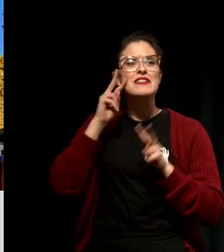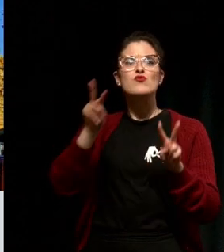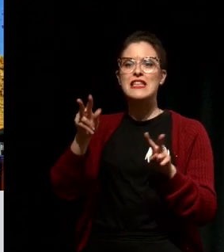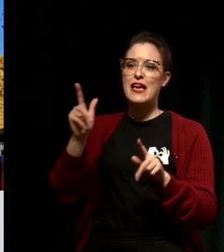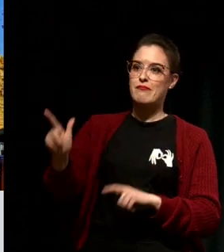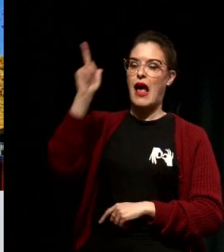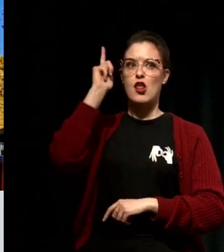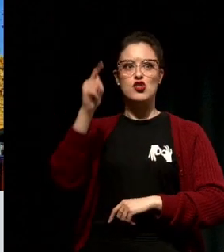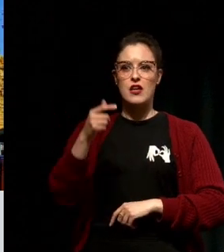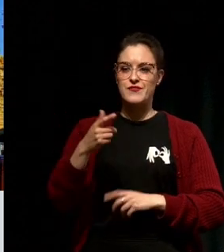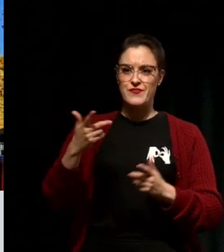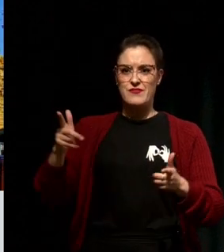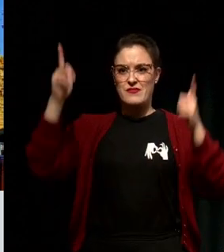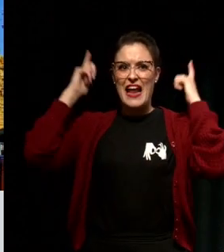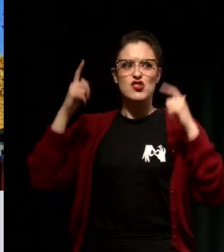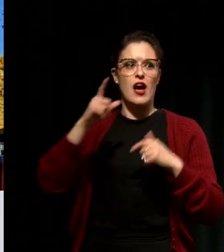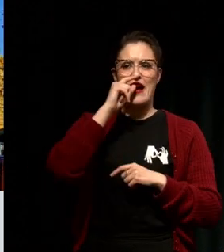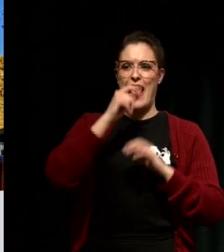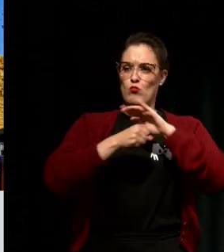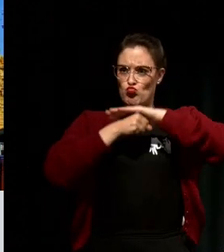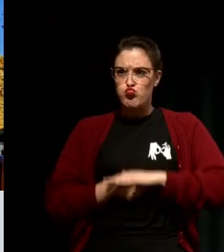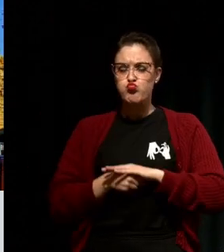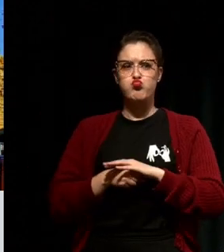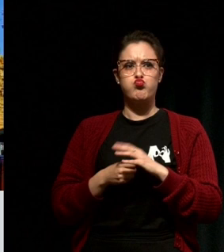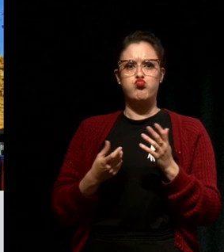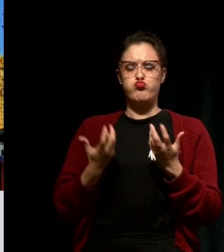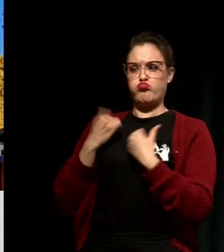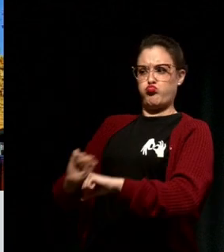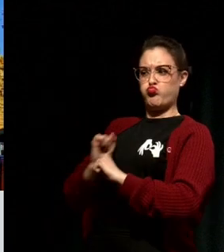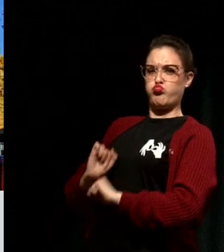feelings, you know, squash them or bury them or resist them and fight against them, or